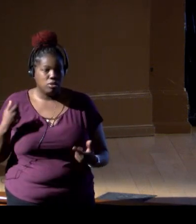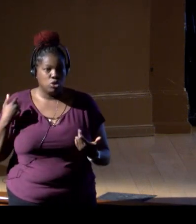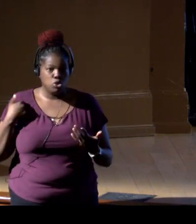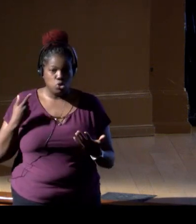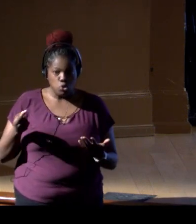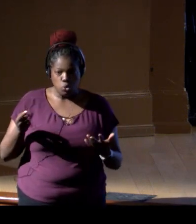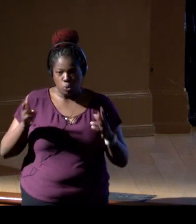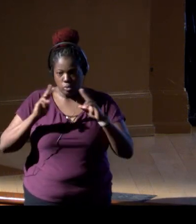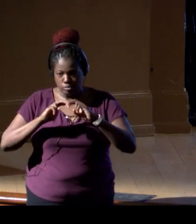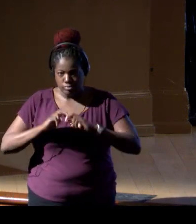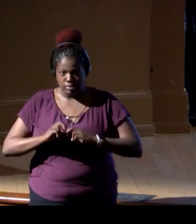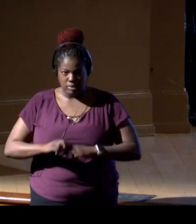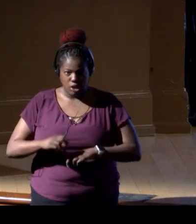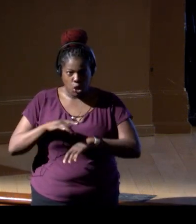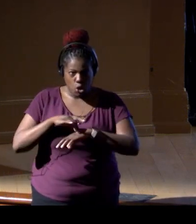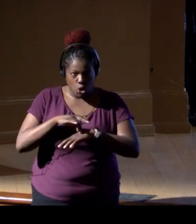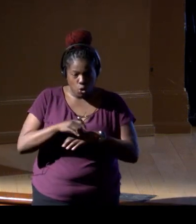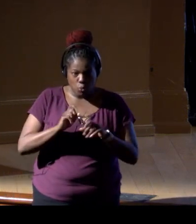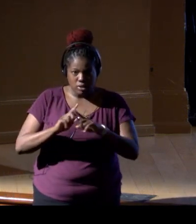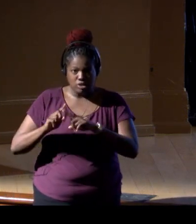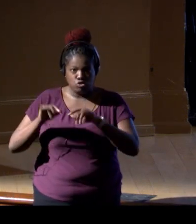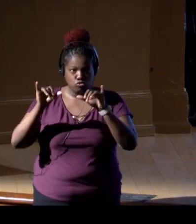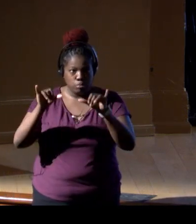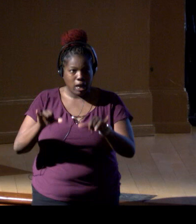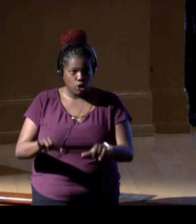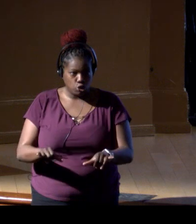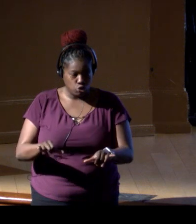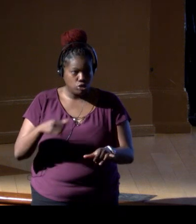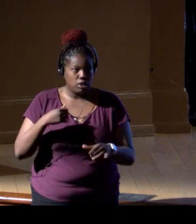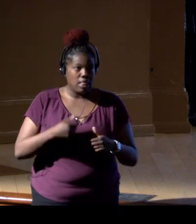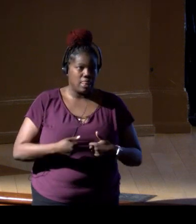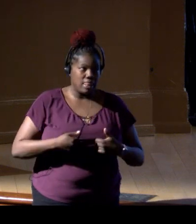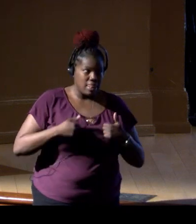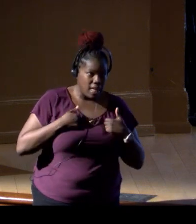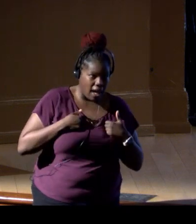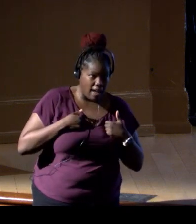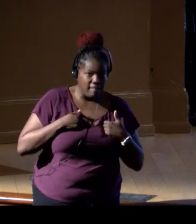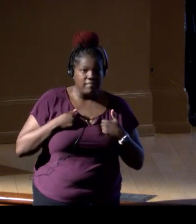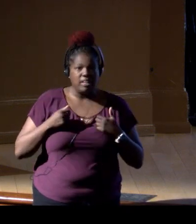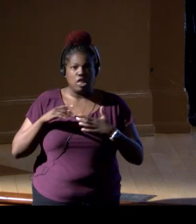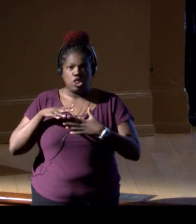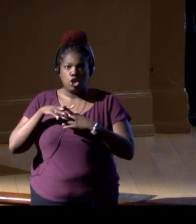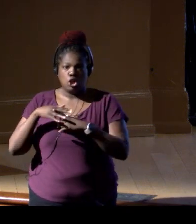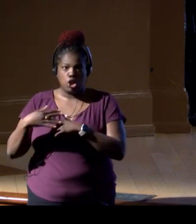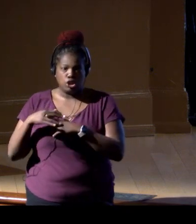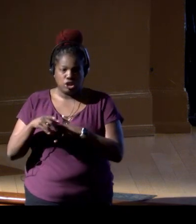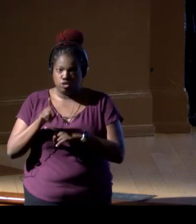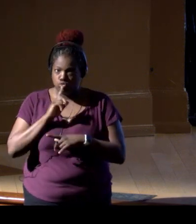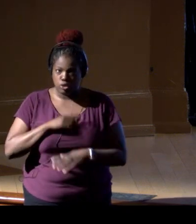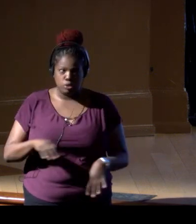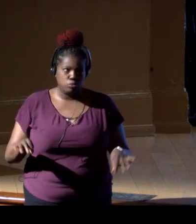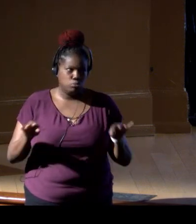with these many, many patterns of both life and the context of it are gonna be really, really important moving forward,